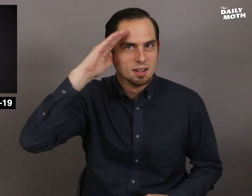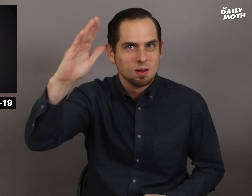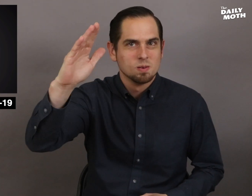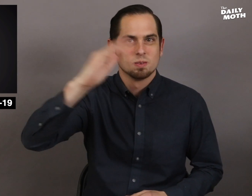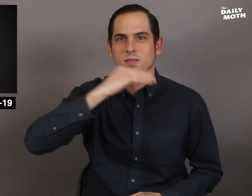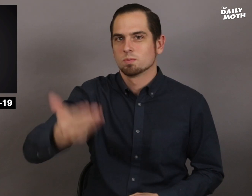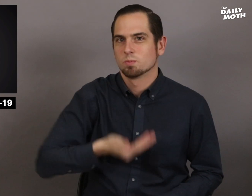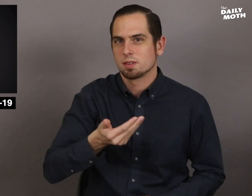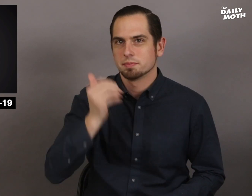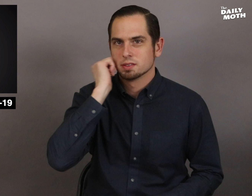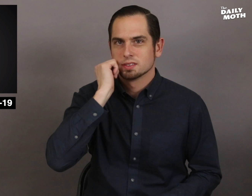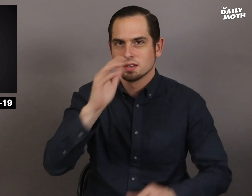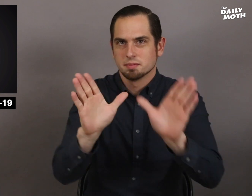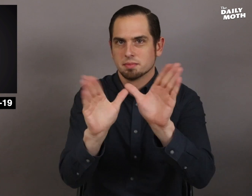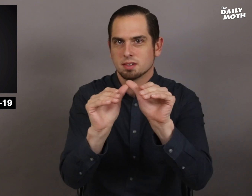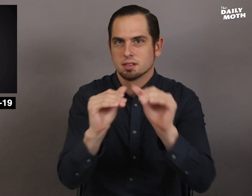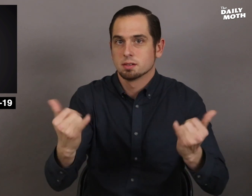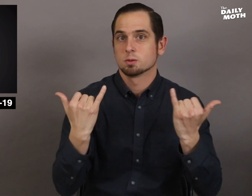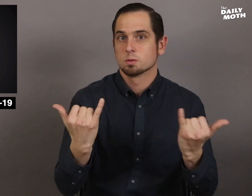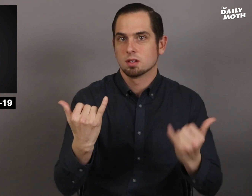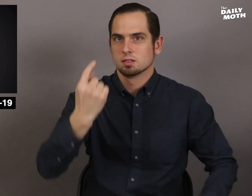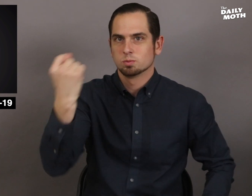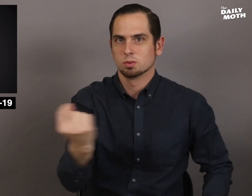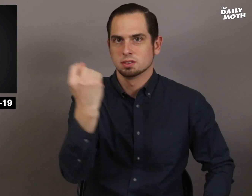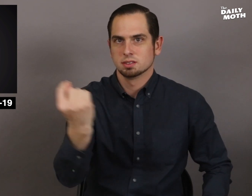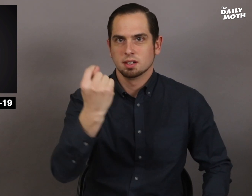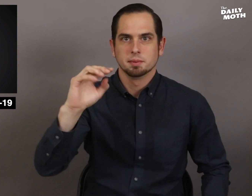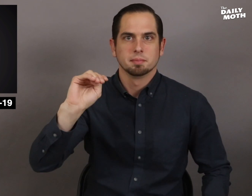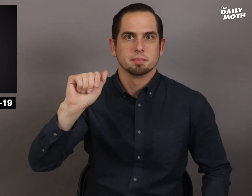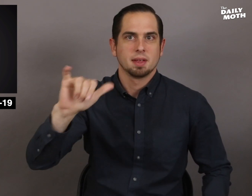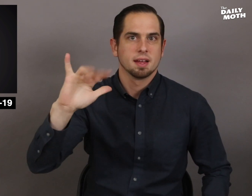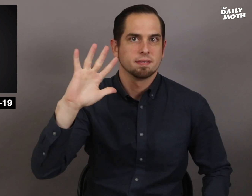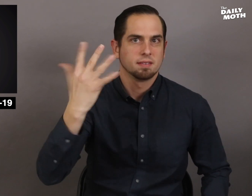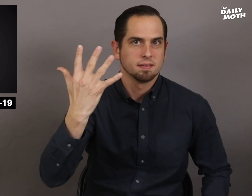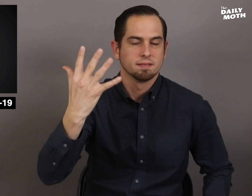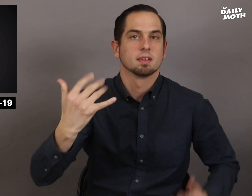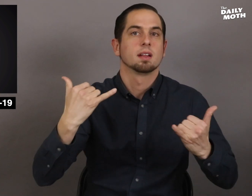Hello, welcome to The Daily Moth! It is Tuesday, May 5.